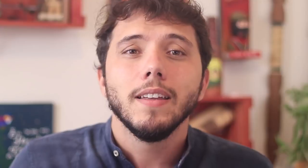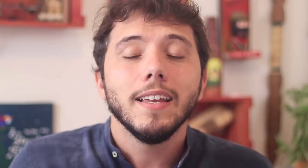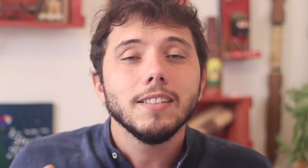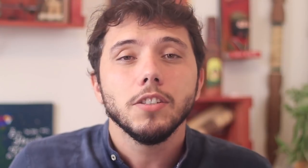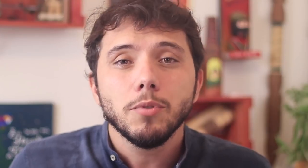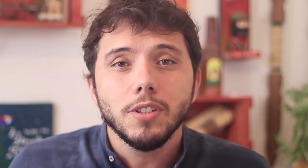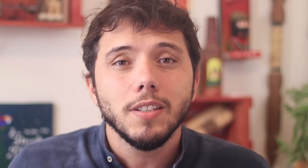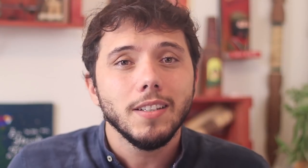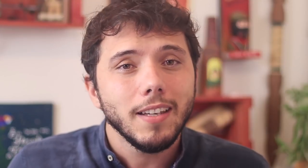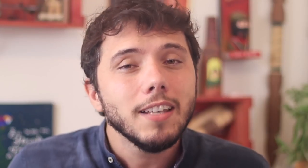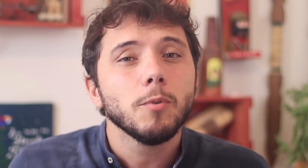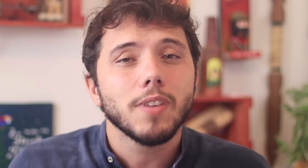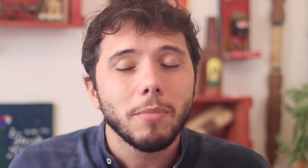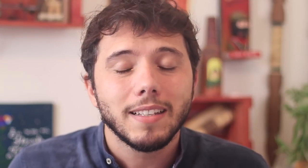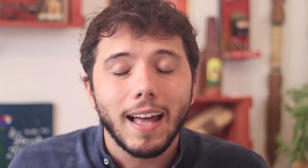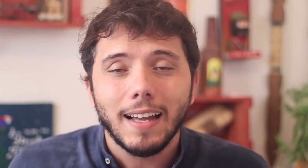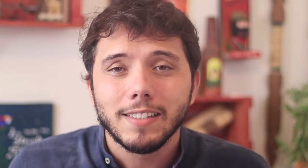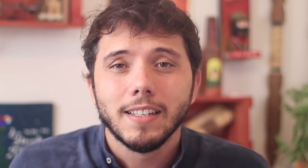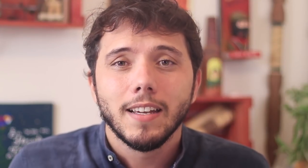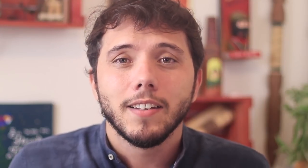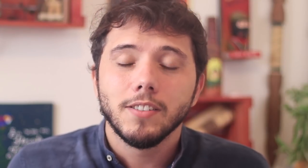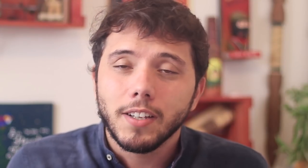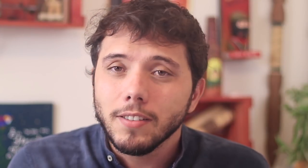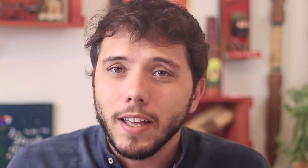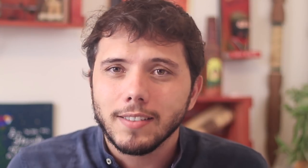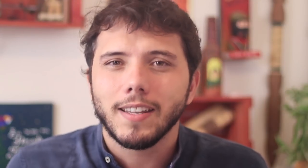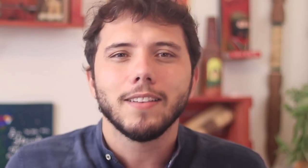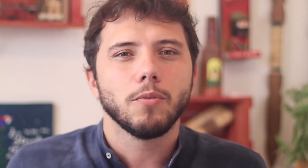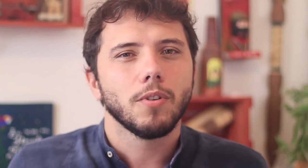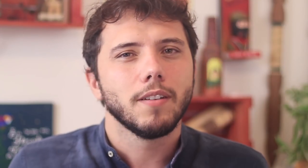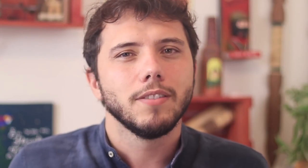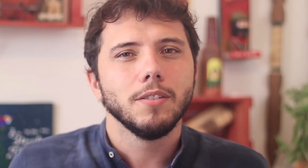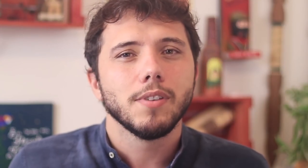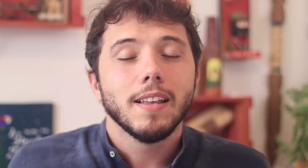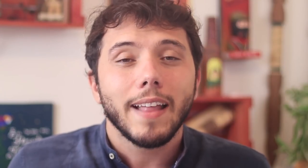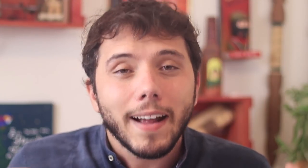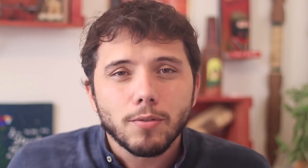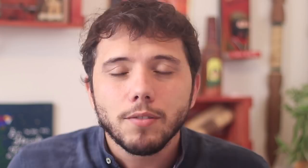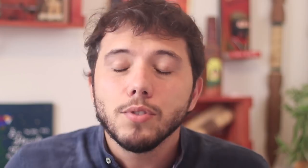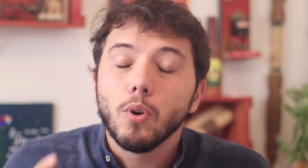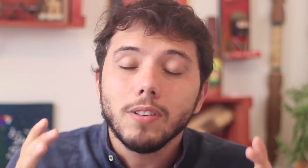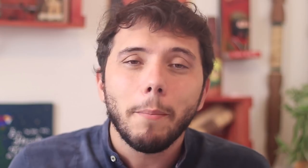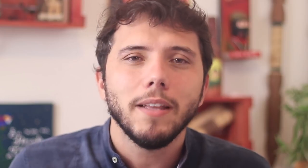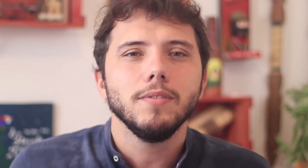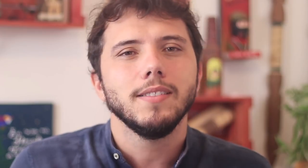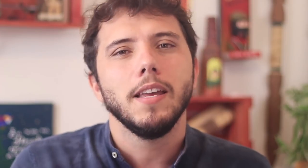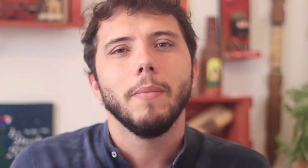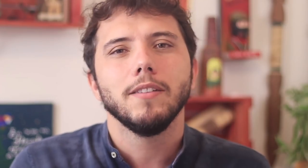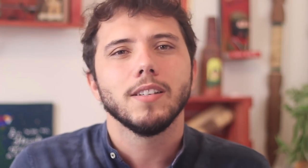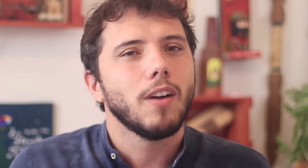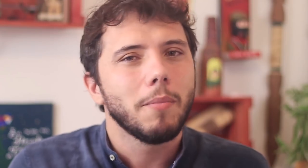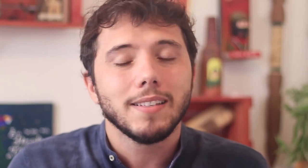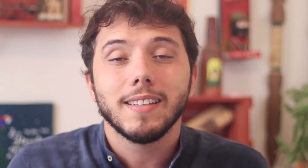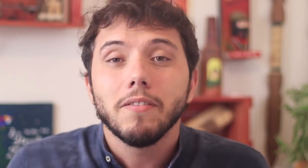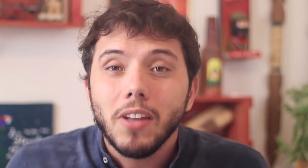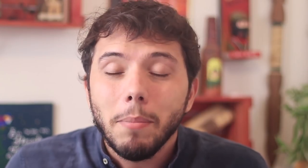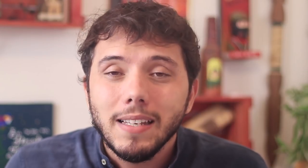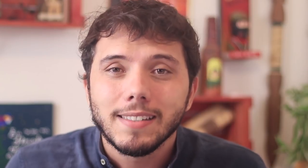And this type of irresponsibility implying that they cure the Coronavirus is resulting in shortages of these drugs and harming